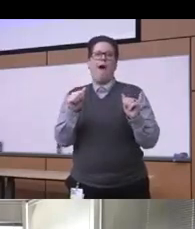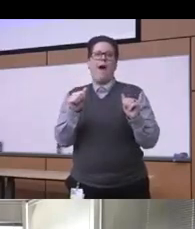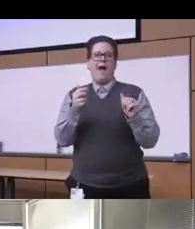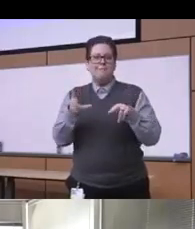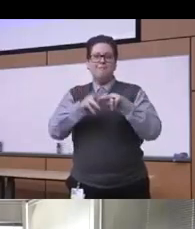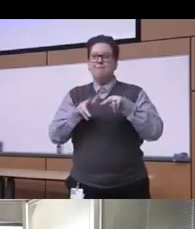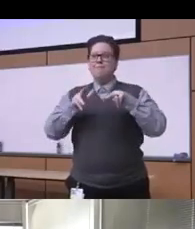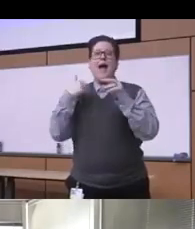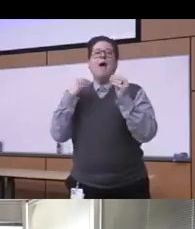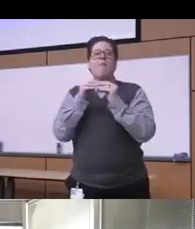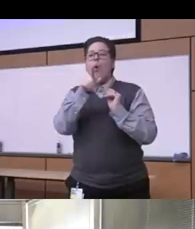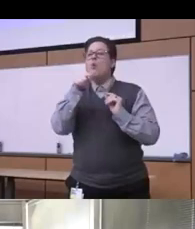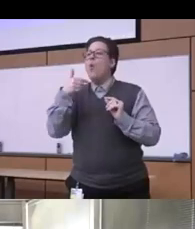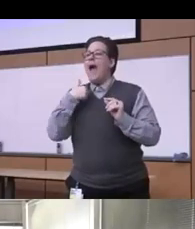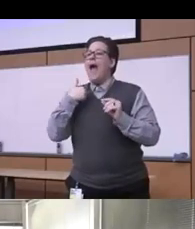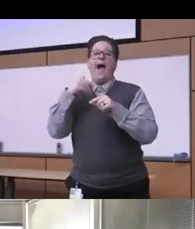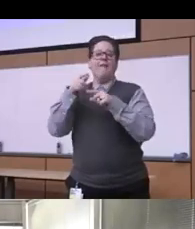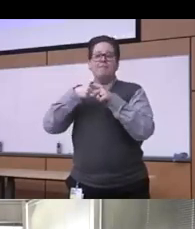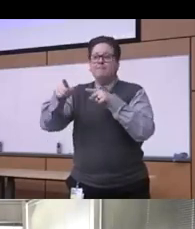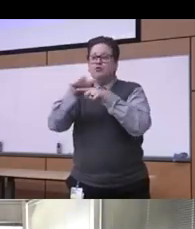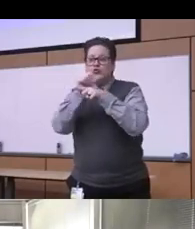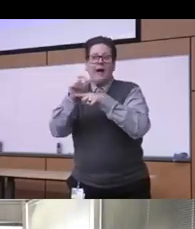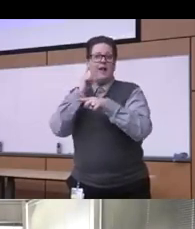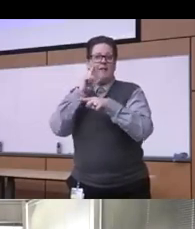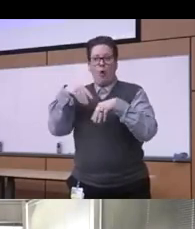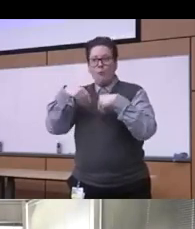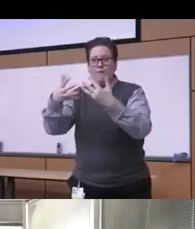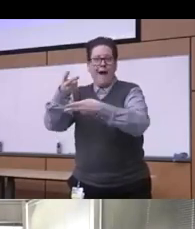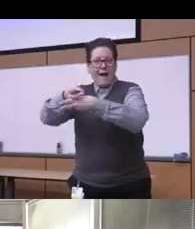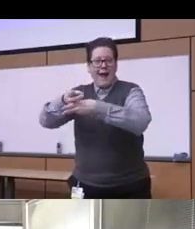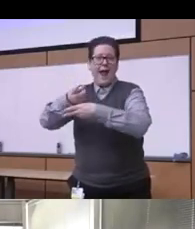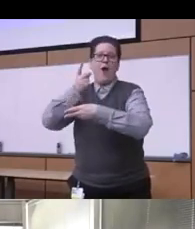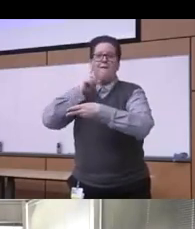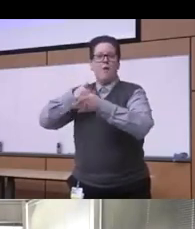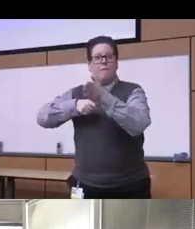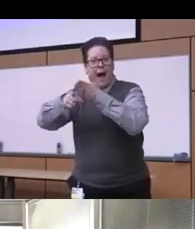provide the marginalized and minoritized population with culturally sensitive and